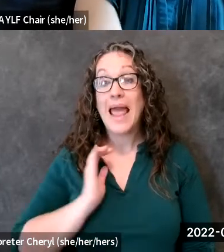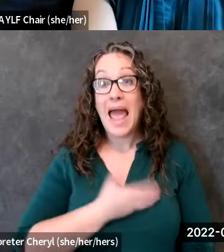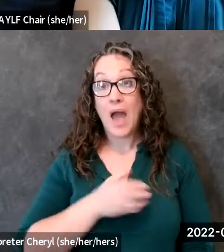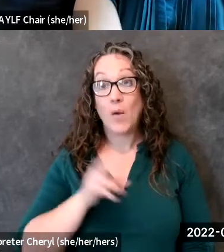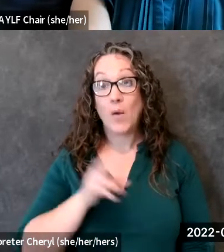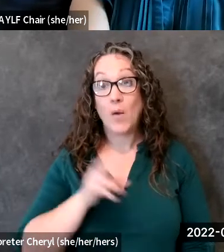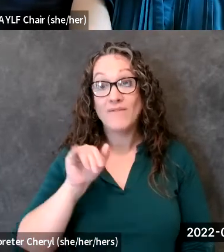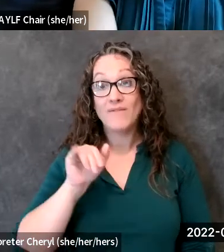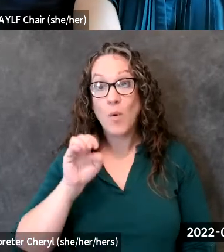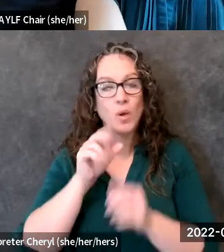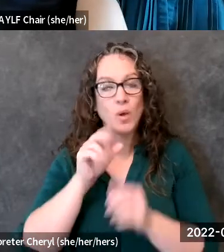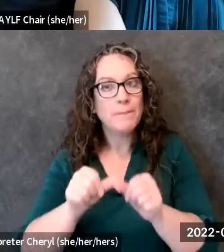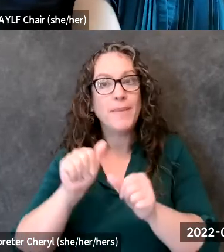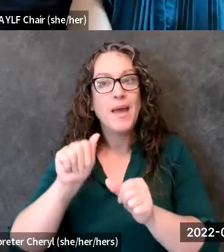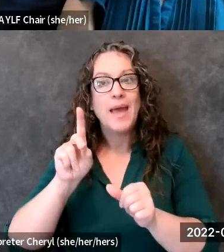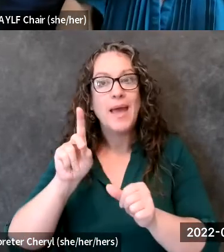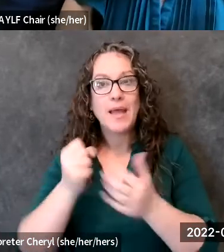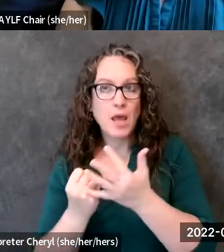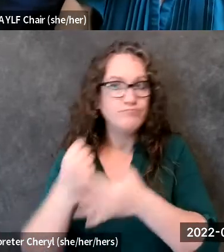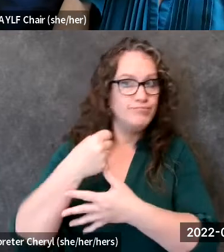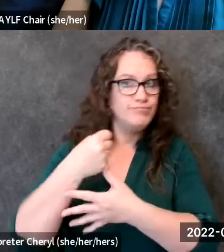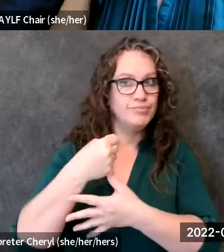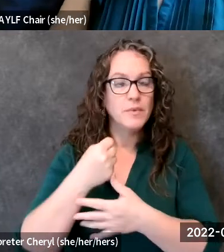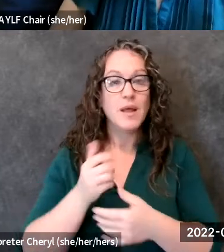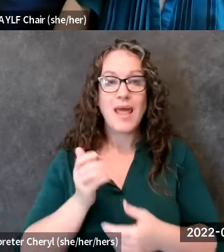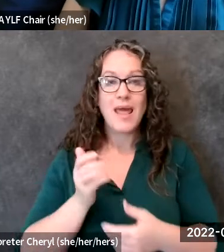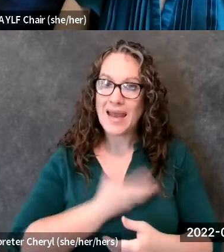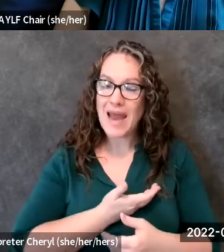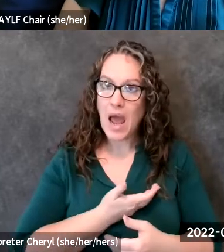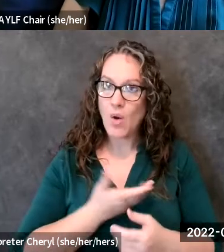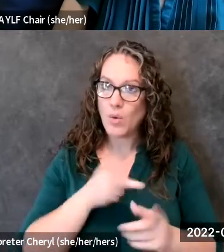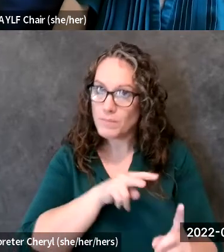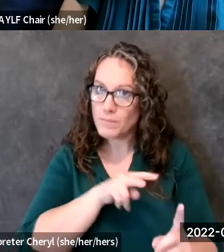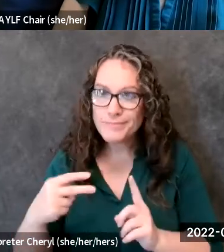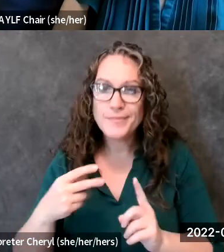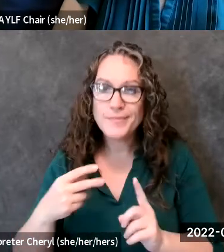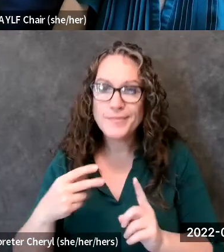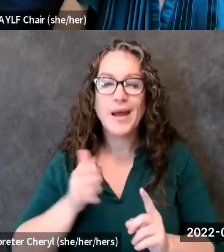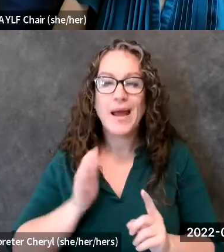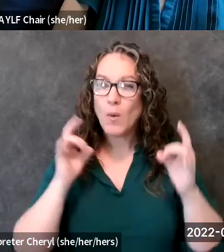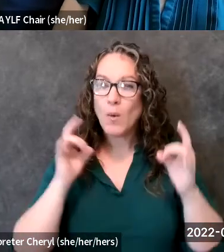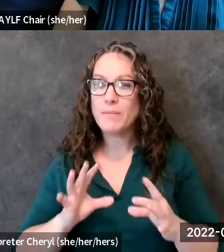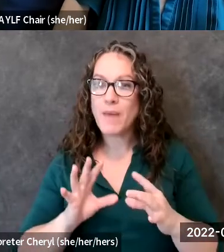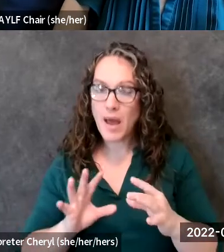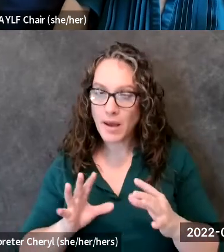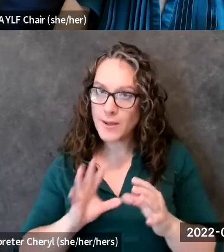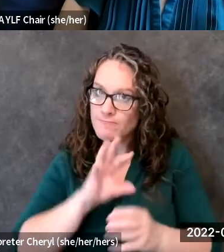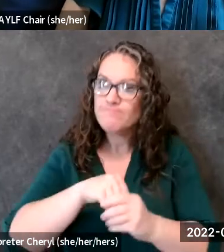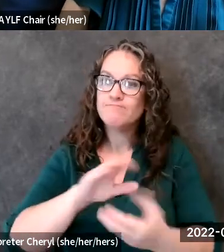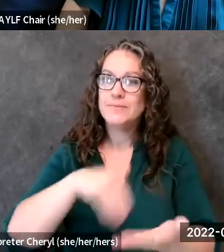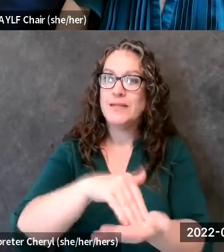continue to bring our voices and our input to the forefront um you know there's there's a saying in